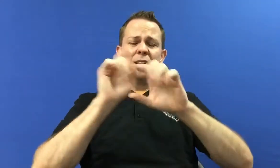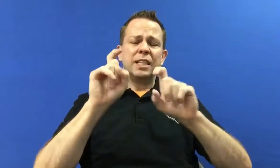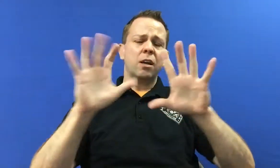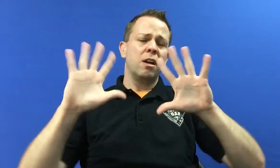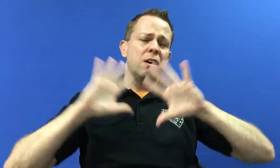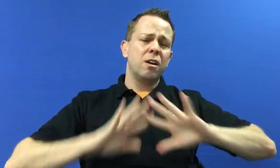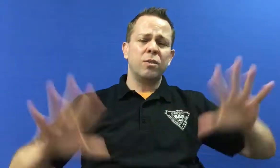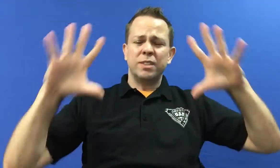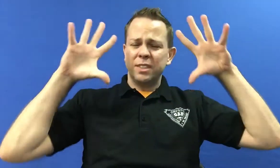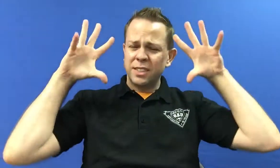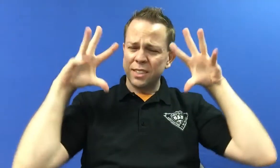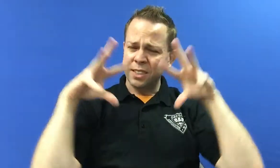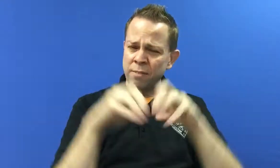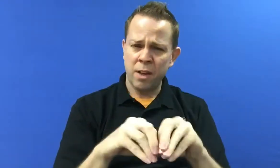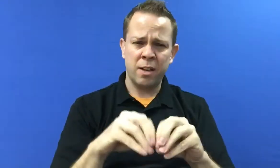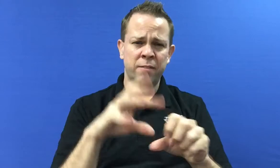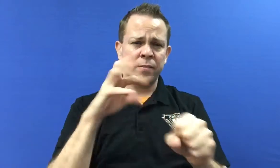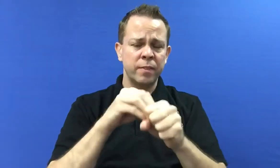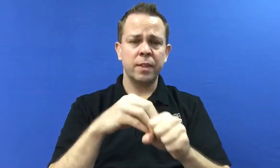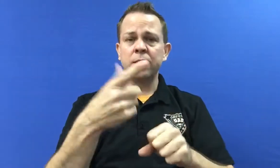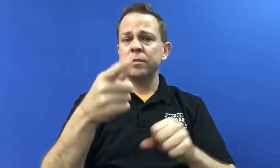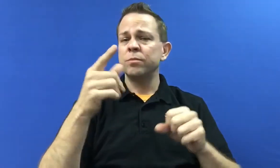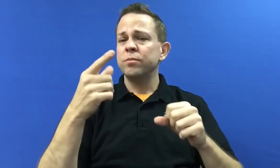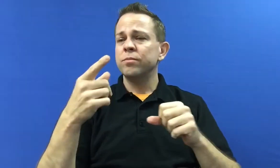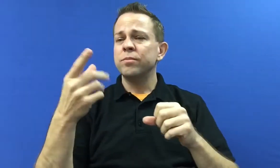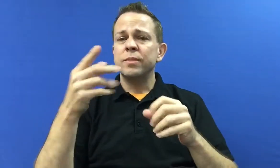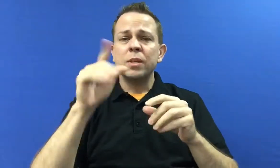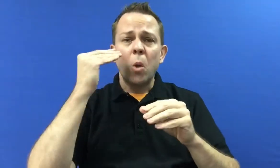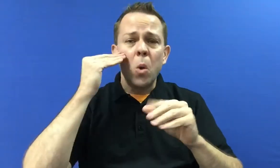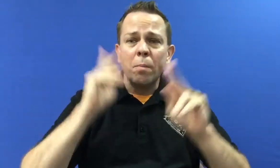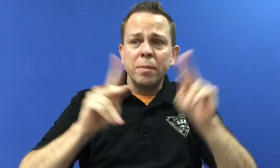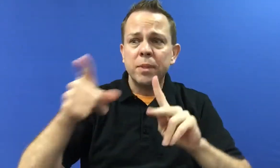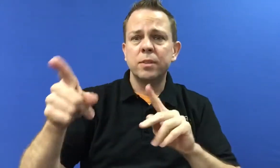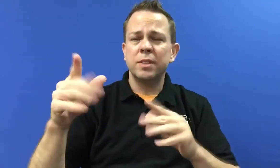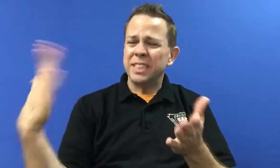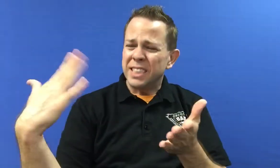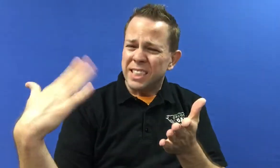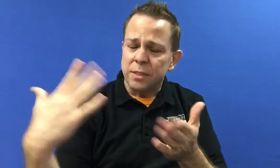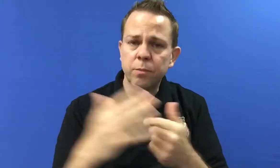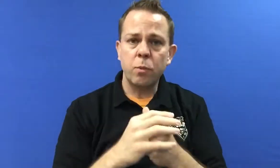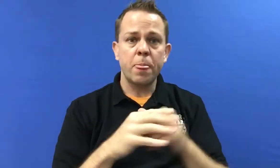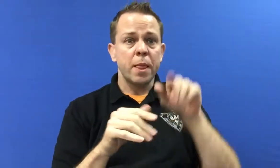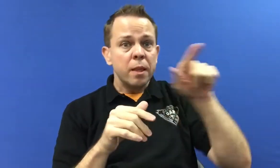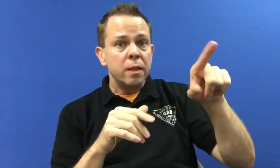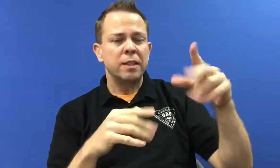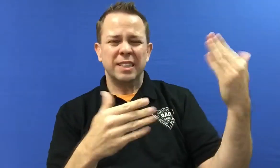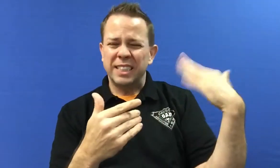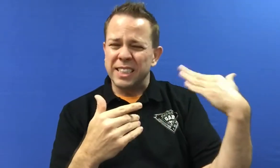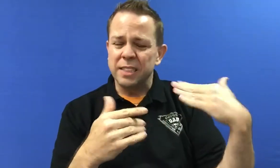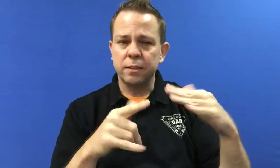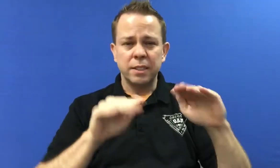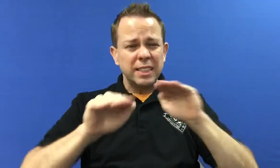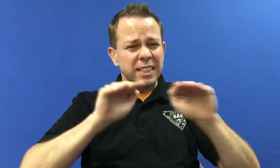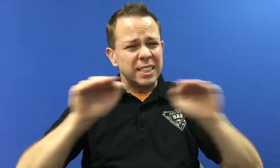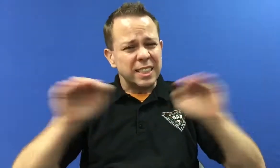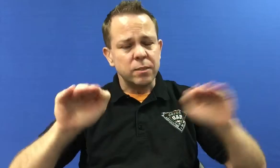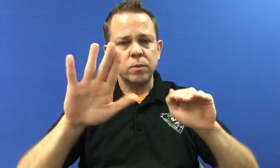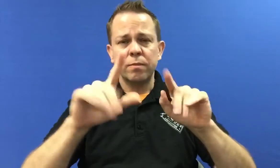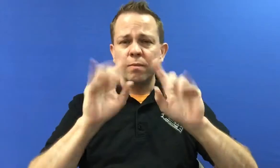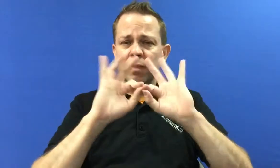we need your input about the services in the state. We need everyone from every corner of the state to be involved. People who are at home a lot need to fill out the survey. Contact everyone you know; you fill out the survey,